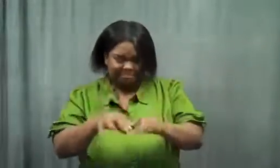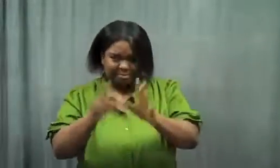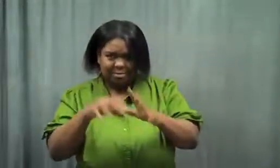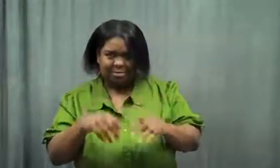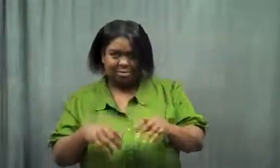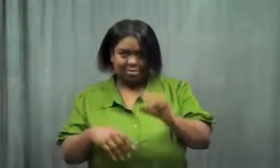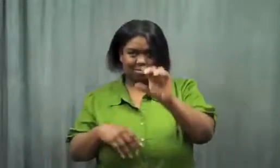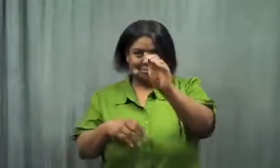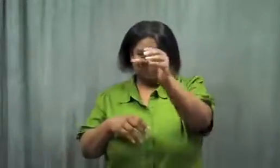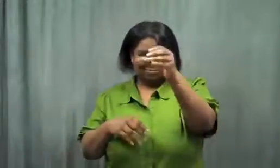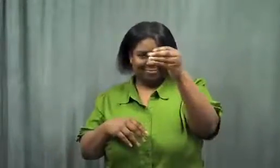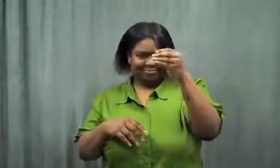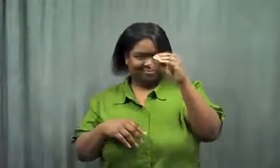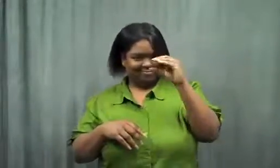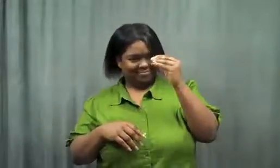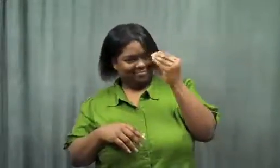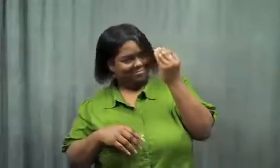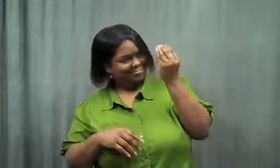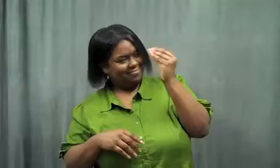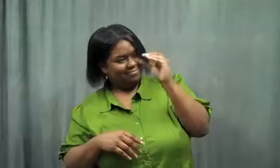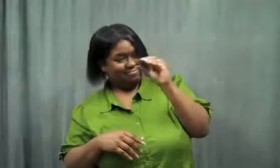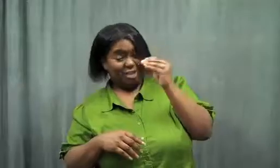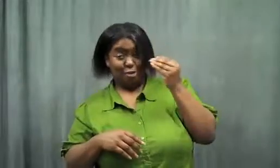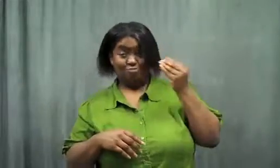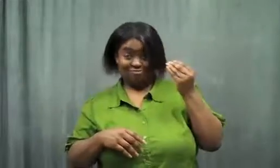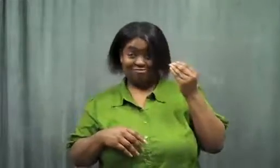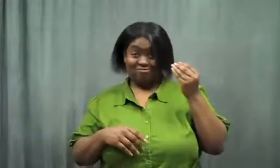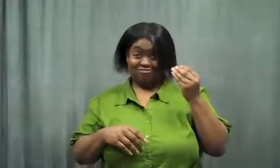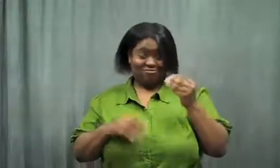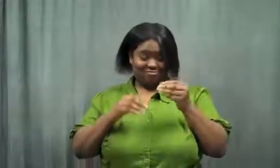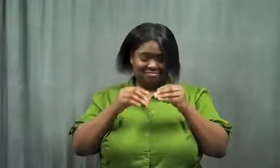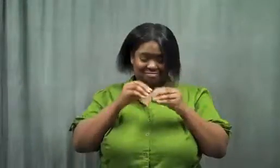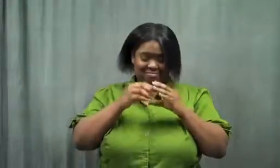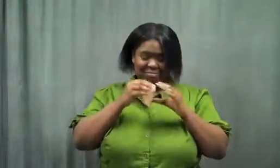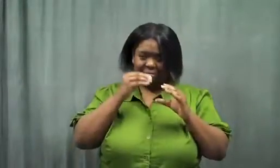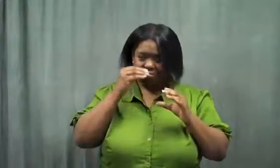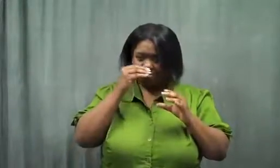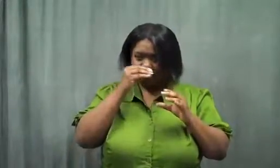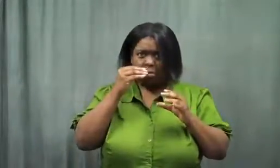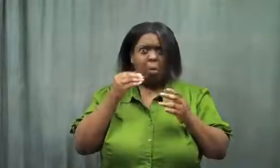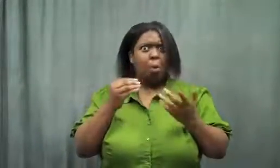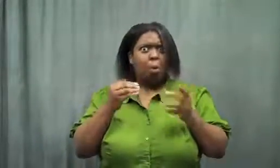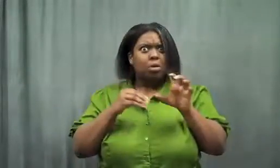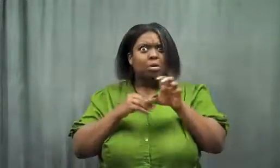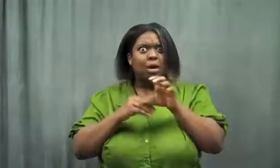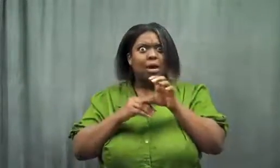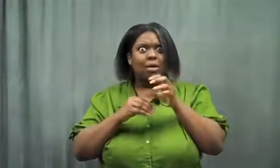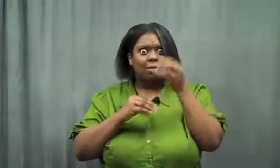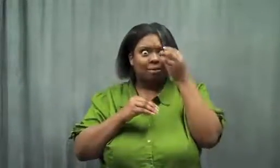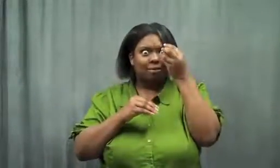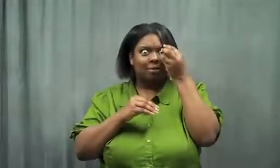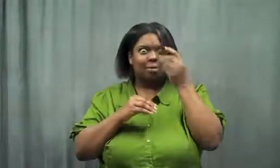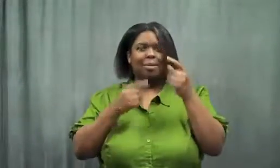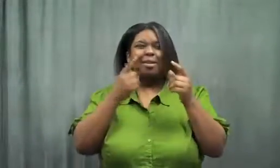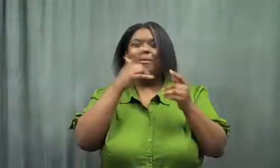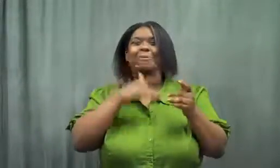I got the chocolate. Sniffed it. Oh, smelled great!